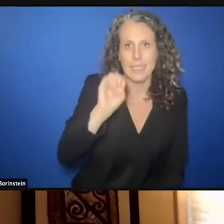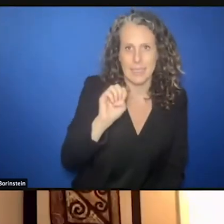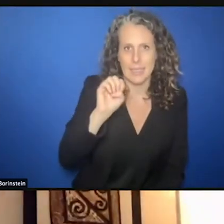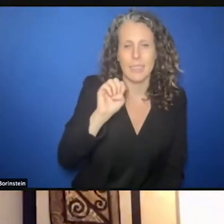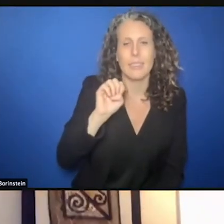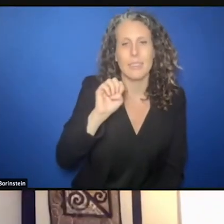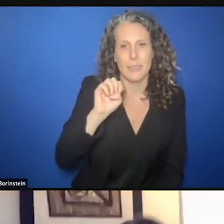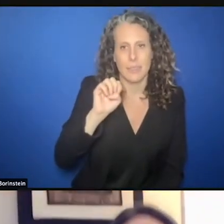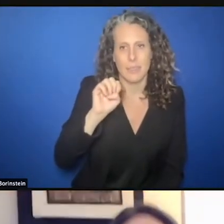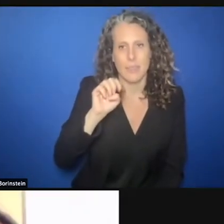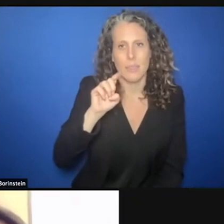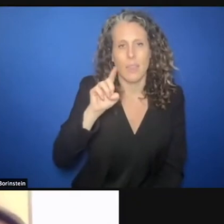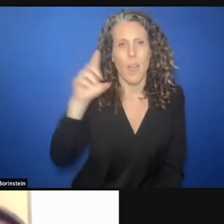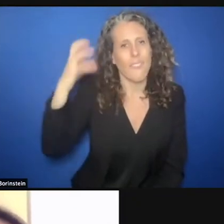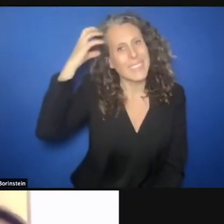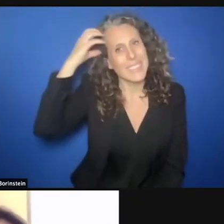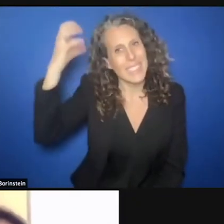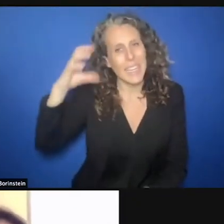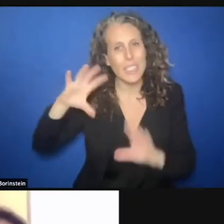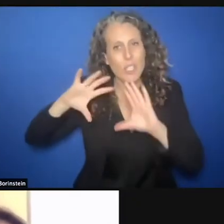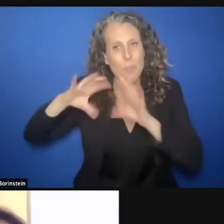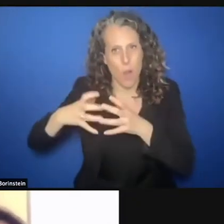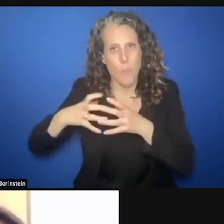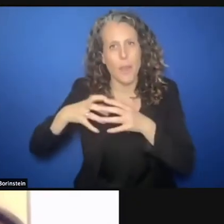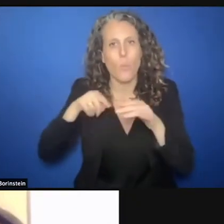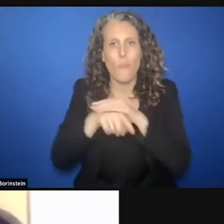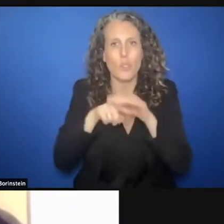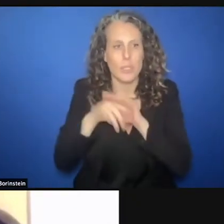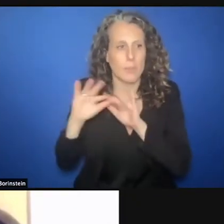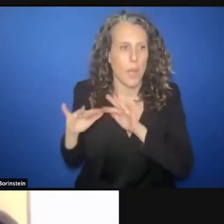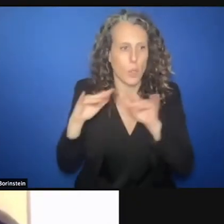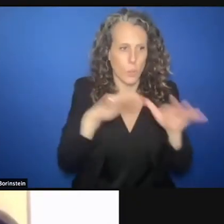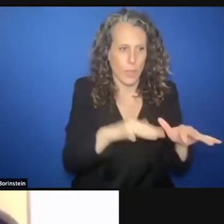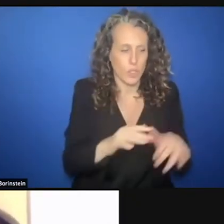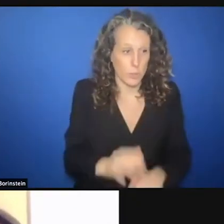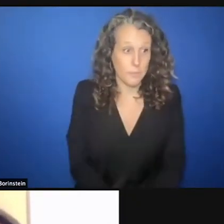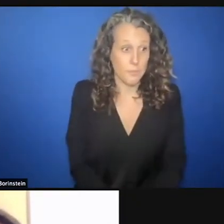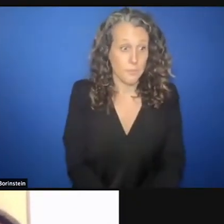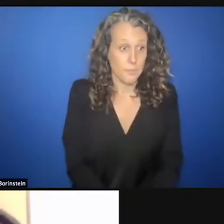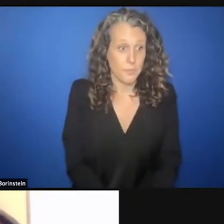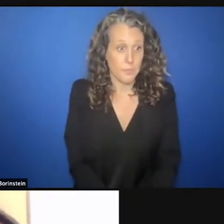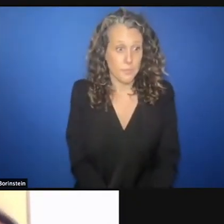populations, refugees and migration. You talked about the dialogue. I've seen